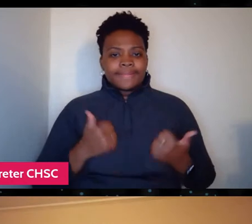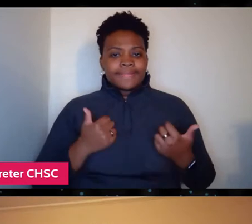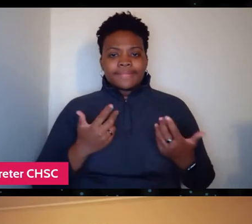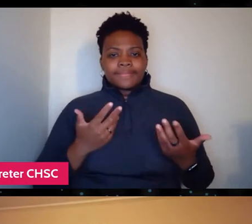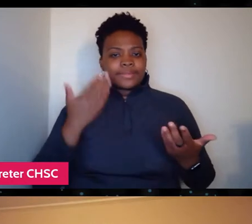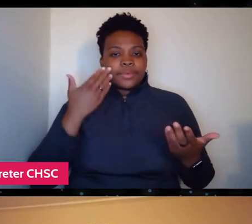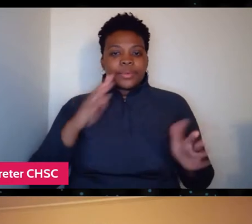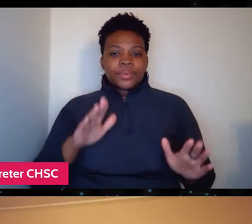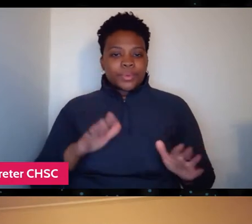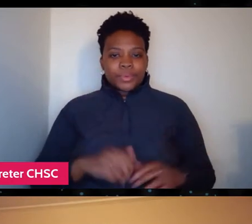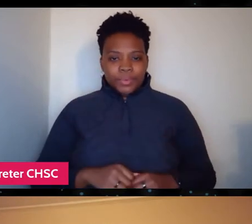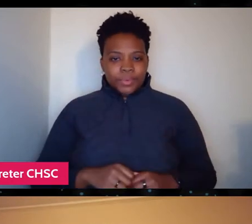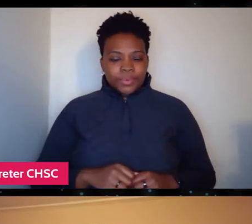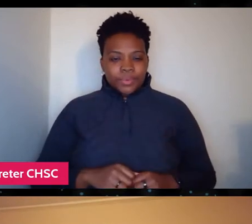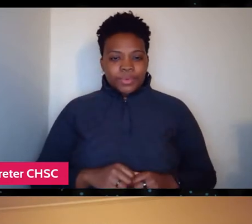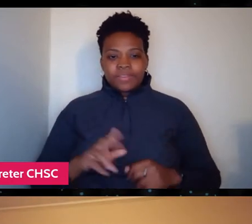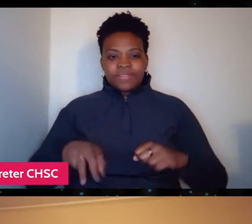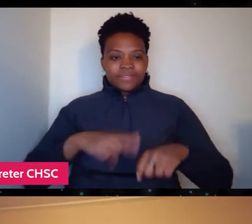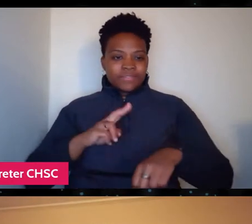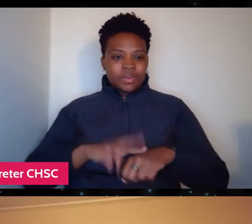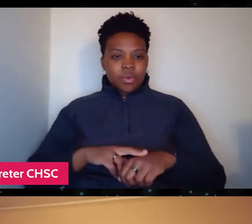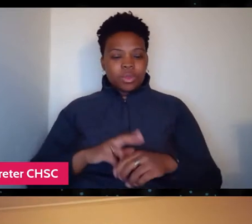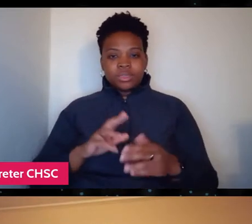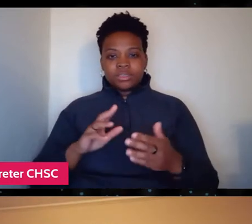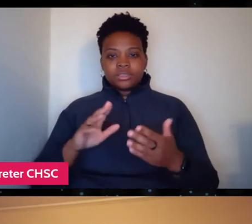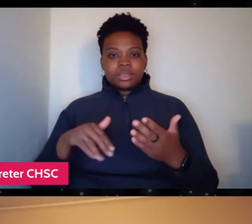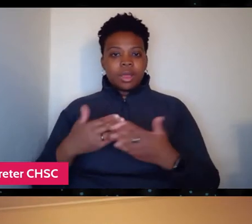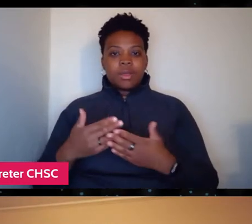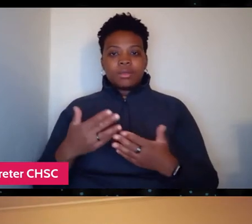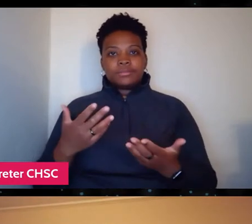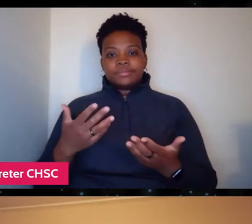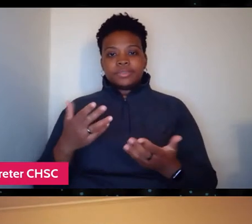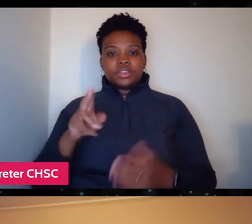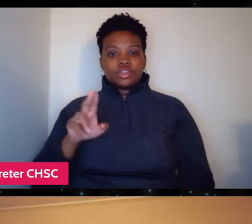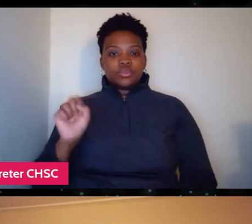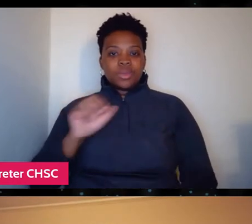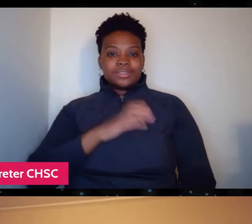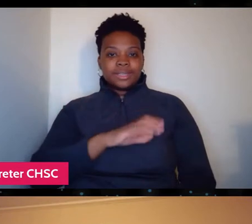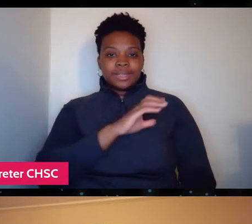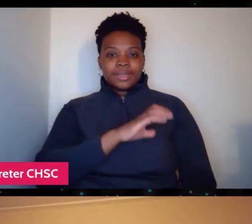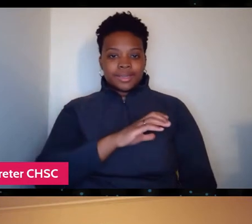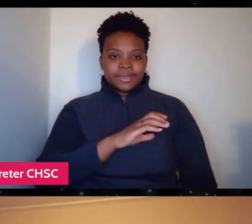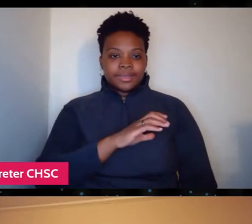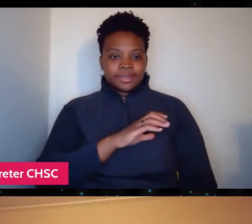And of course, there's all the US clinic, the US clinic stuff.